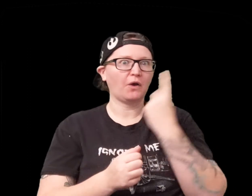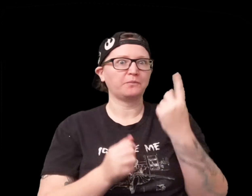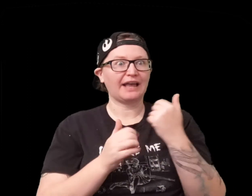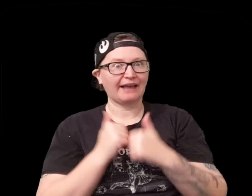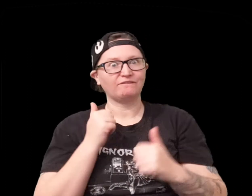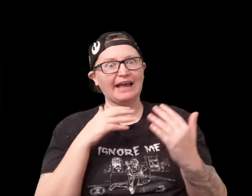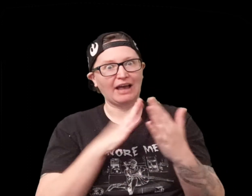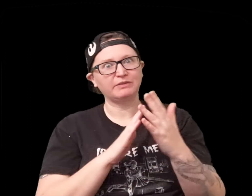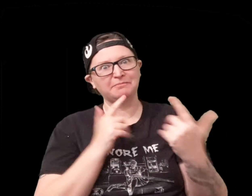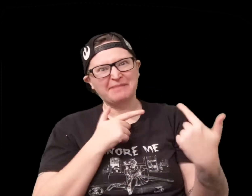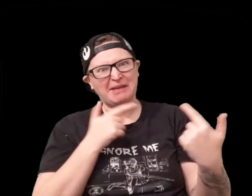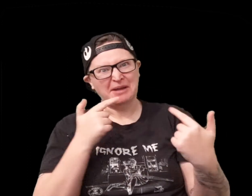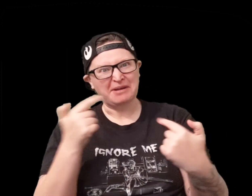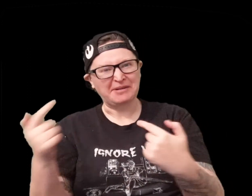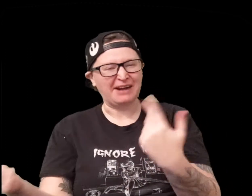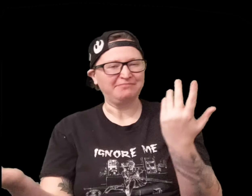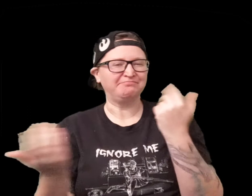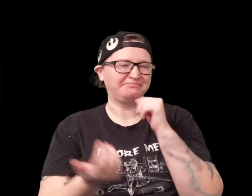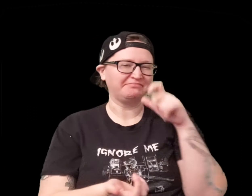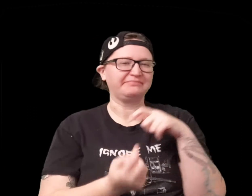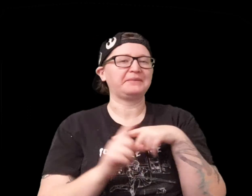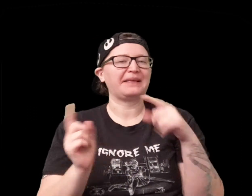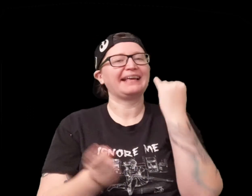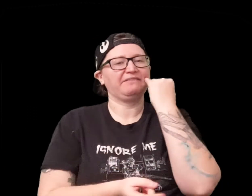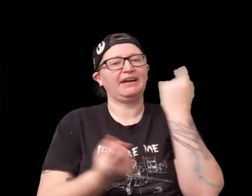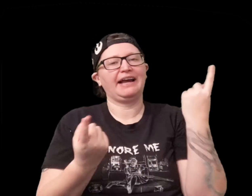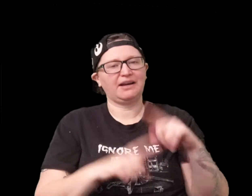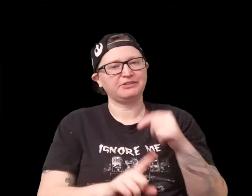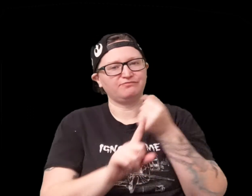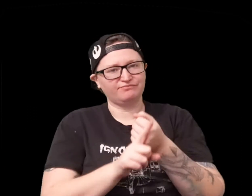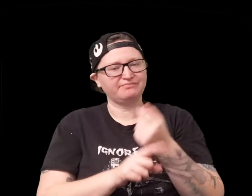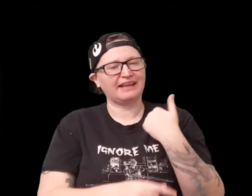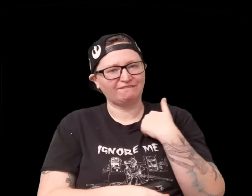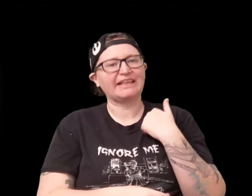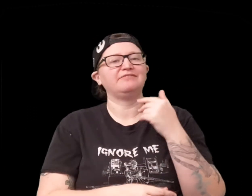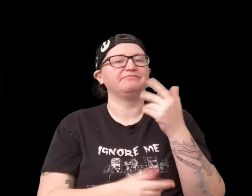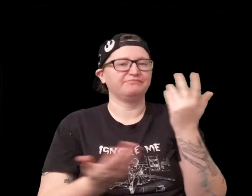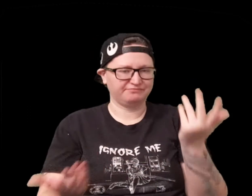of course it's not every single encounter you're gonna have a shootout but if it does happen